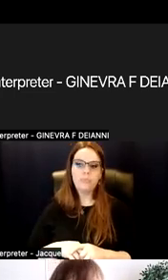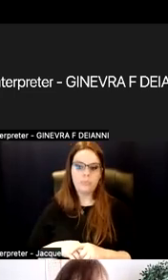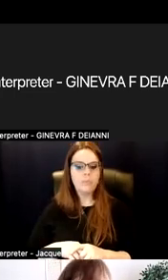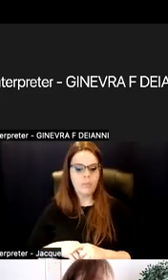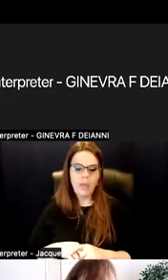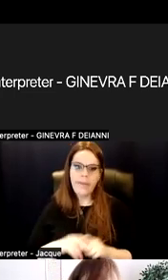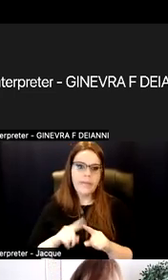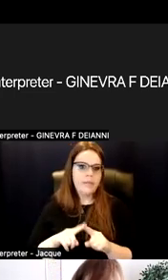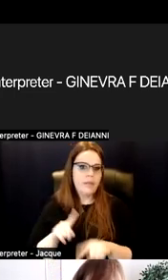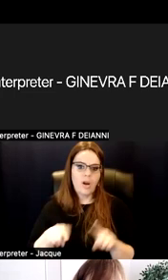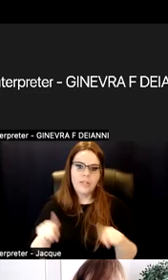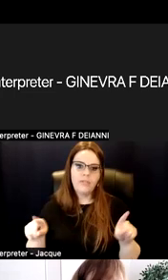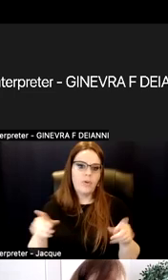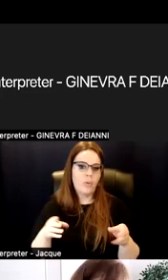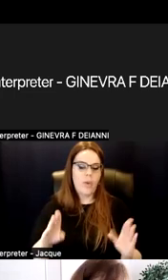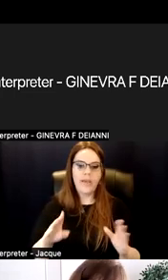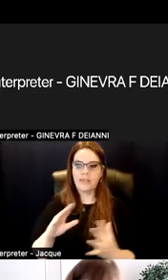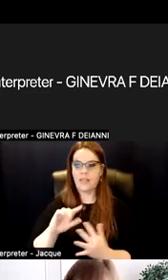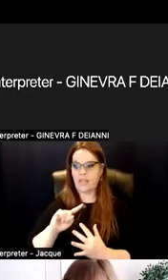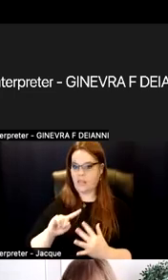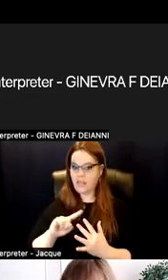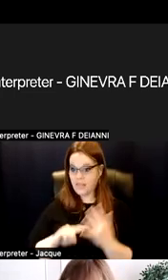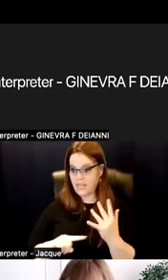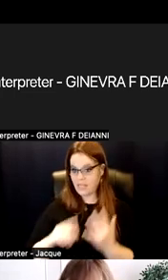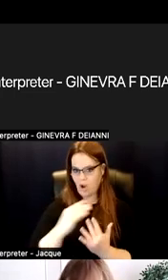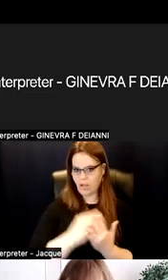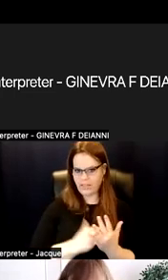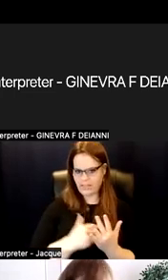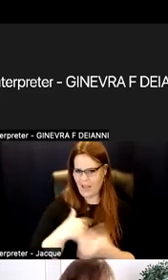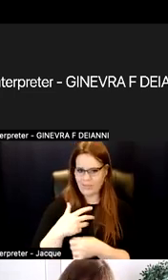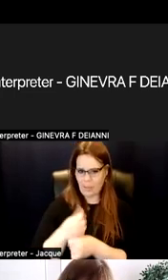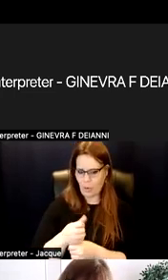of ways that these are listed out. And I'm summarizing into the preparation